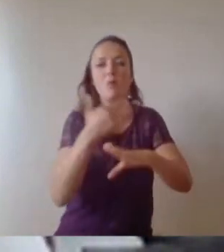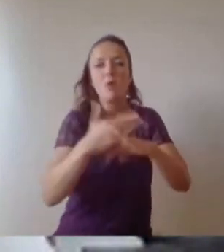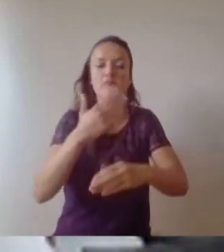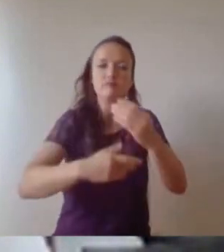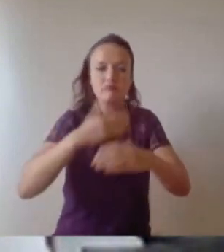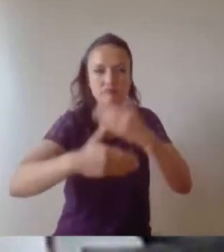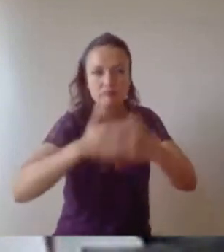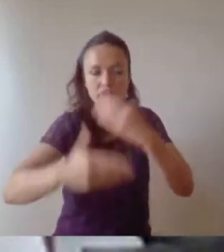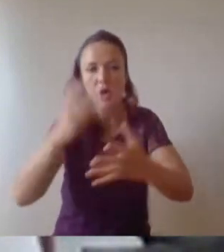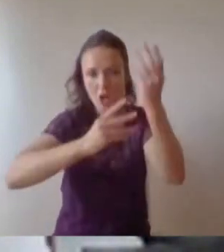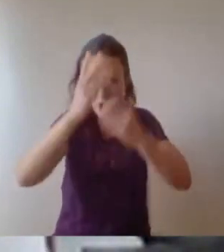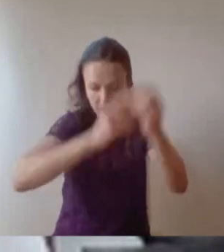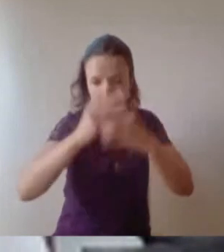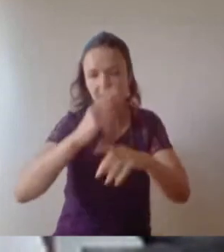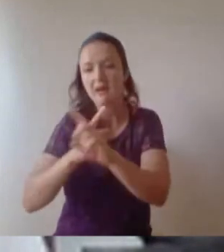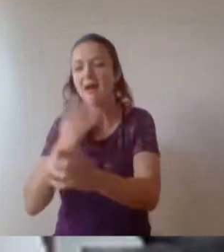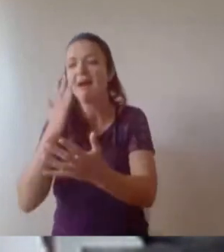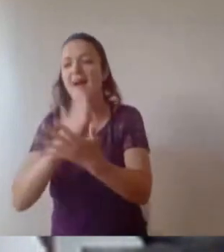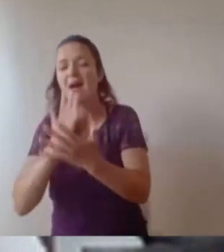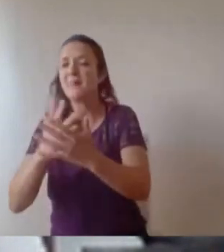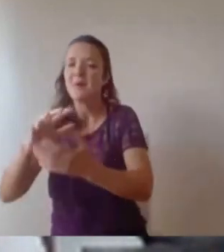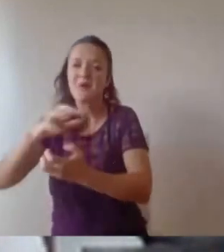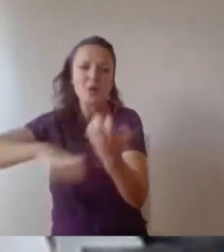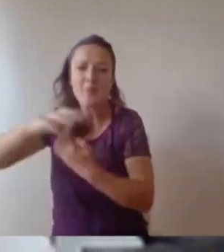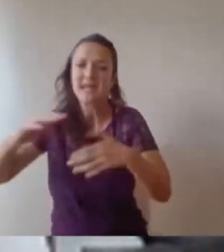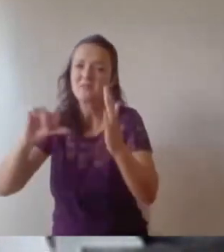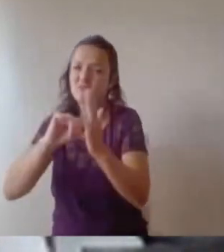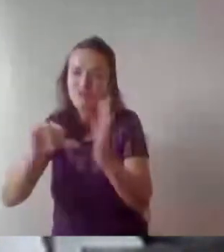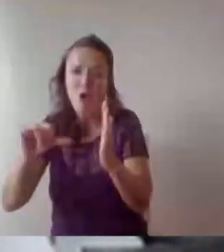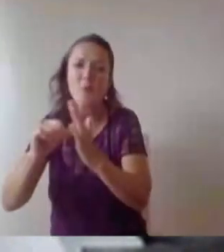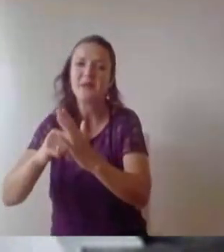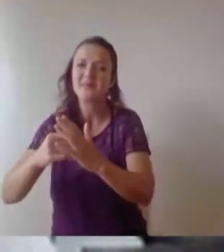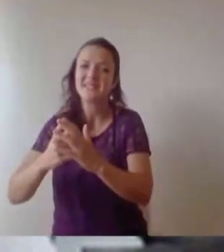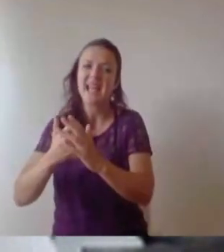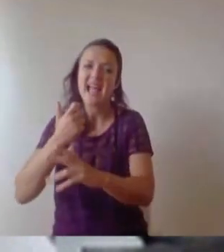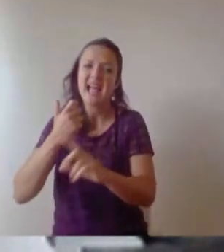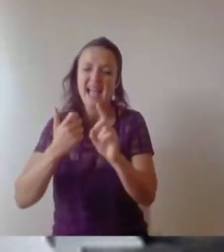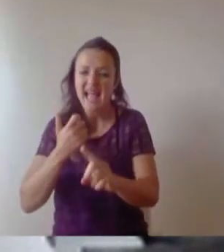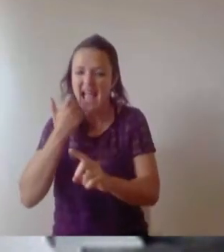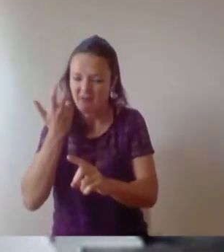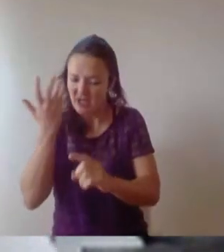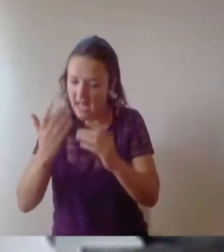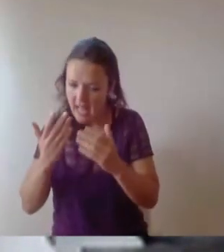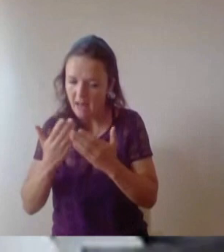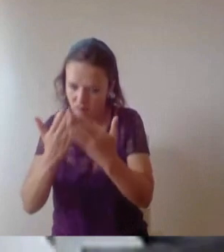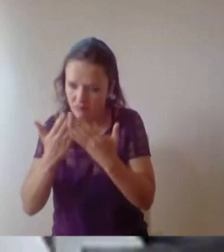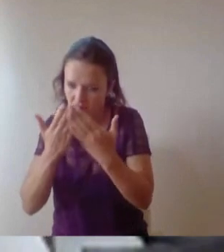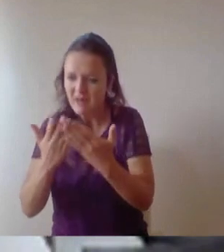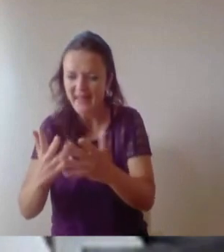problems involving prototype solutions working on them for days and just throwing them away. I was like used to learning completely new concepts